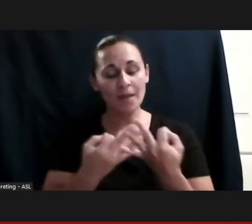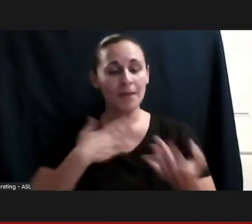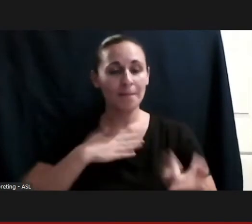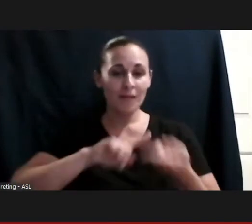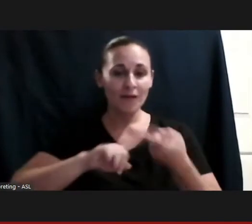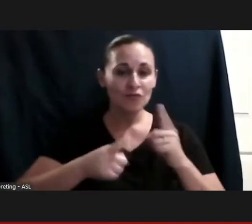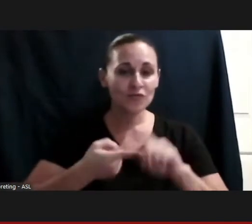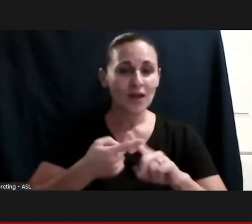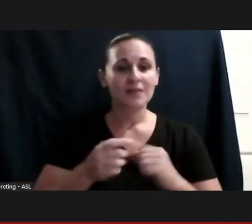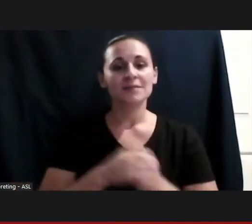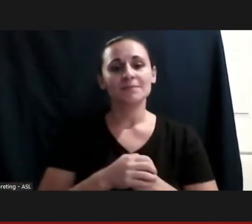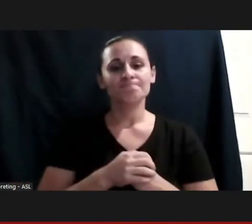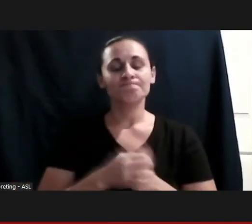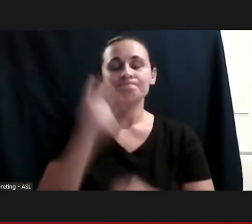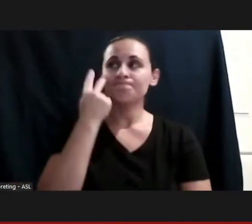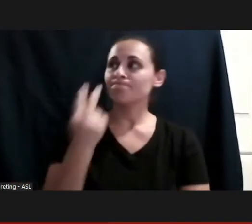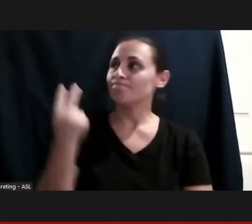Thinking back on that time in my life, interestingly,